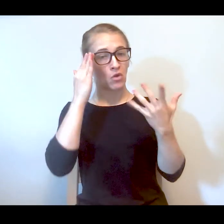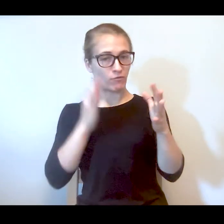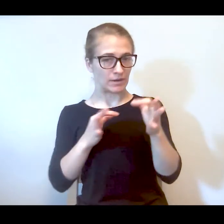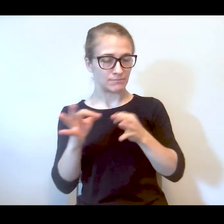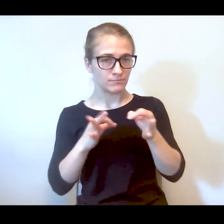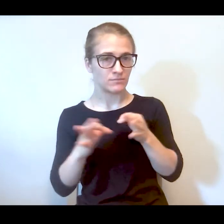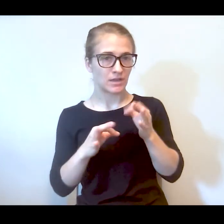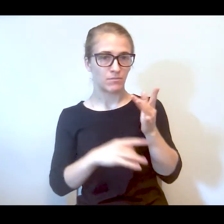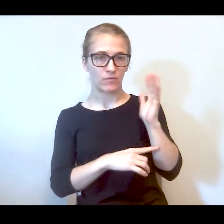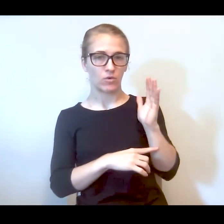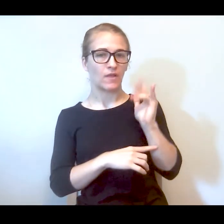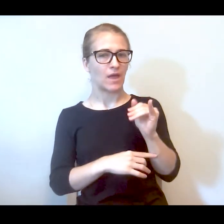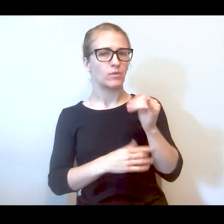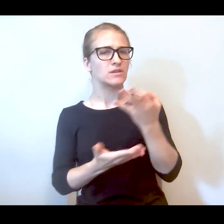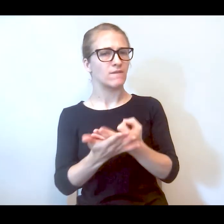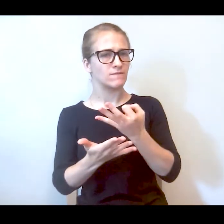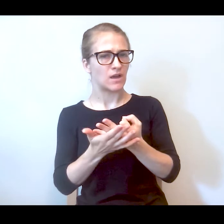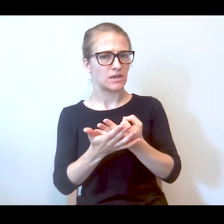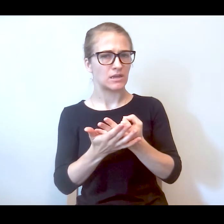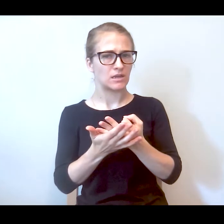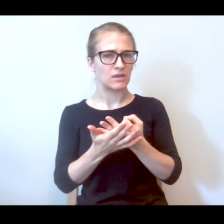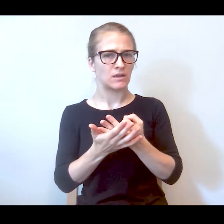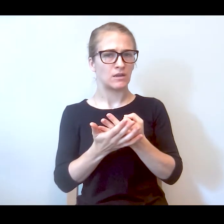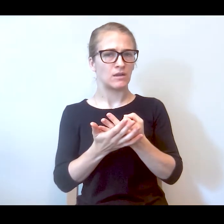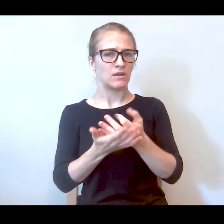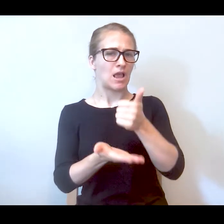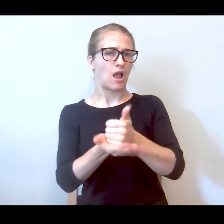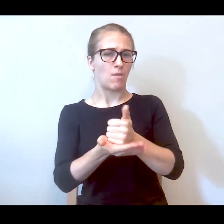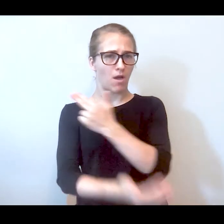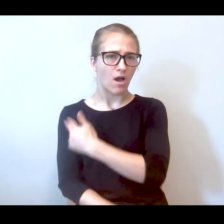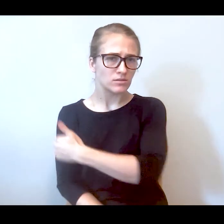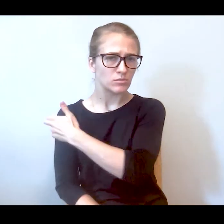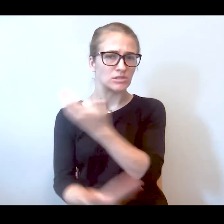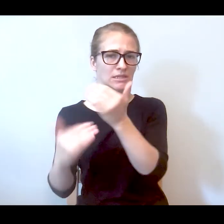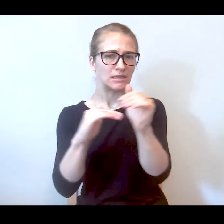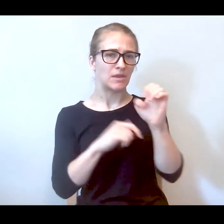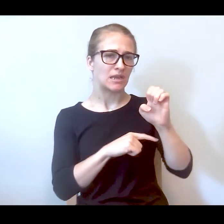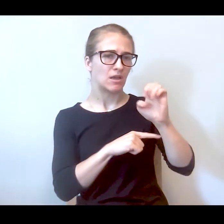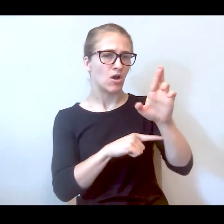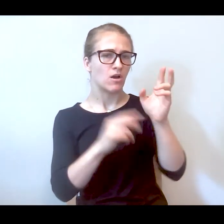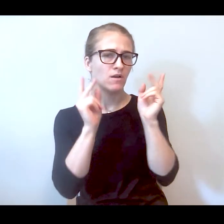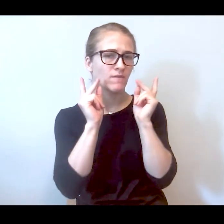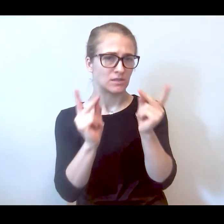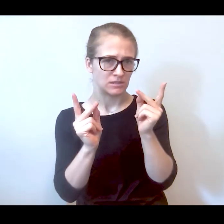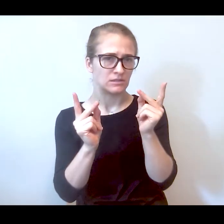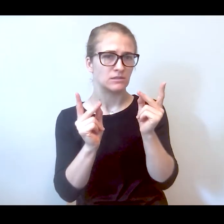earlier, this was funded in an effort to help hospitals, to limit the ER visits.